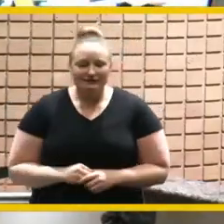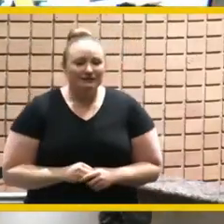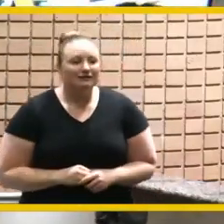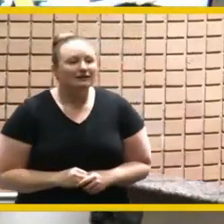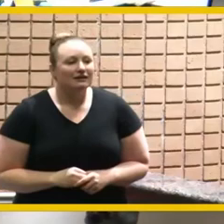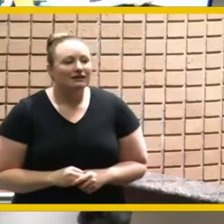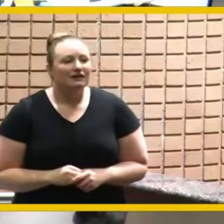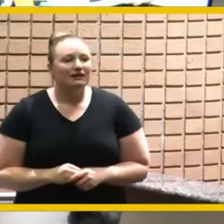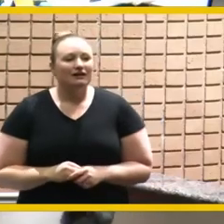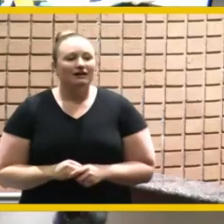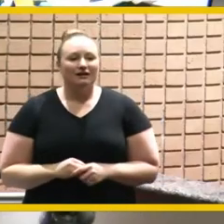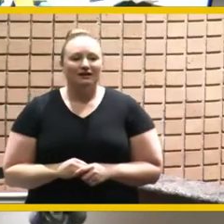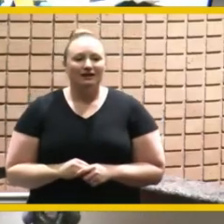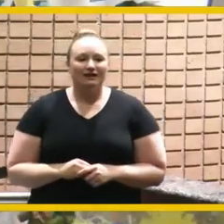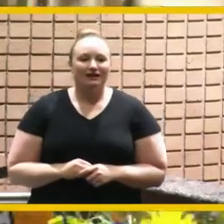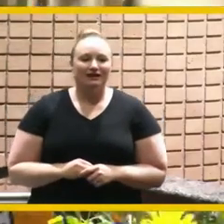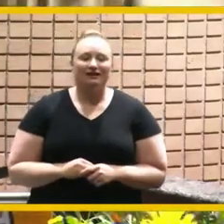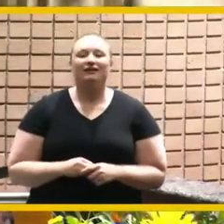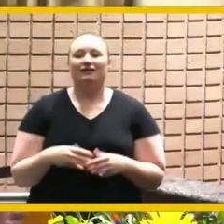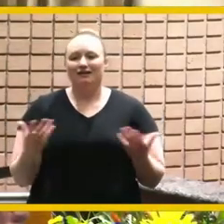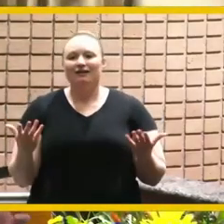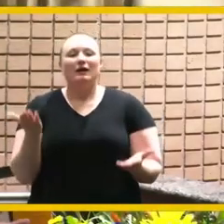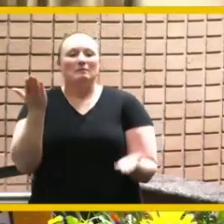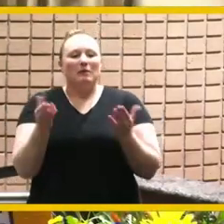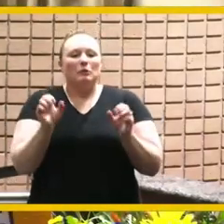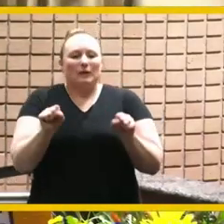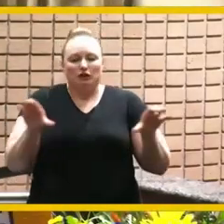after this when we're not in a crazy time just so we can all be together in a space because i